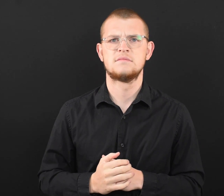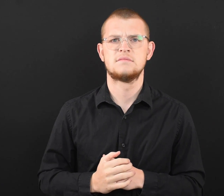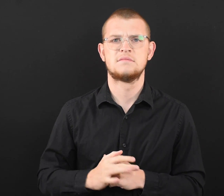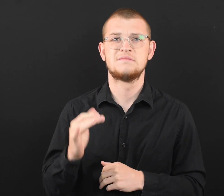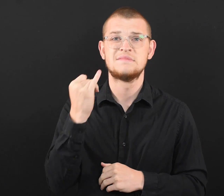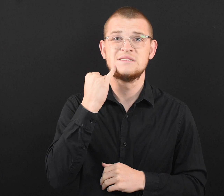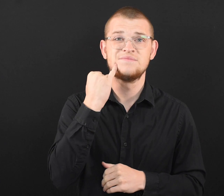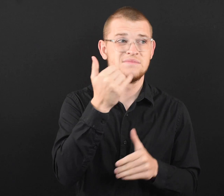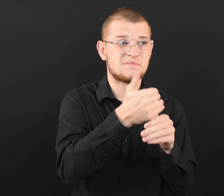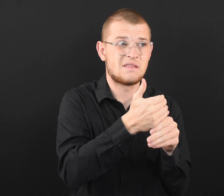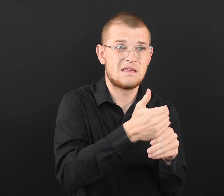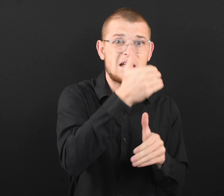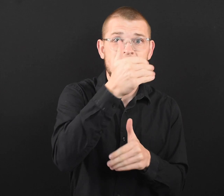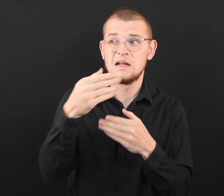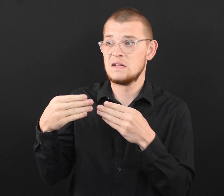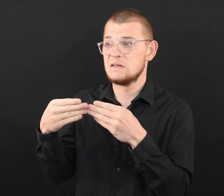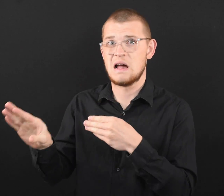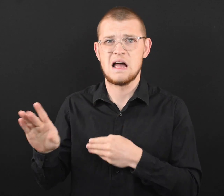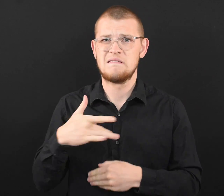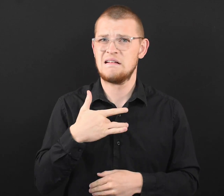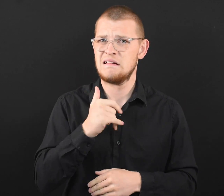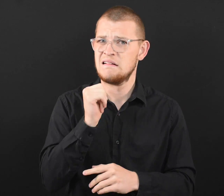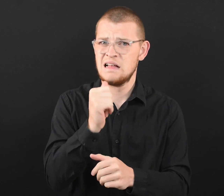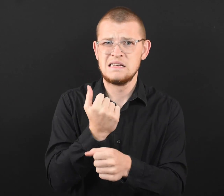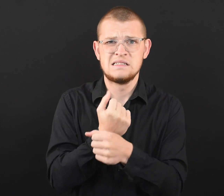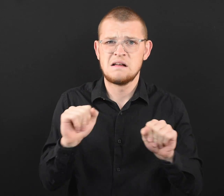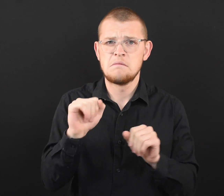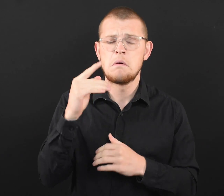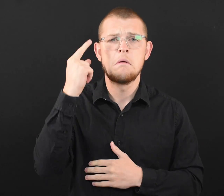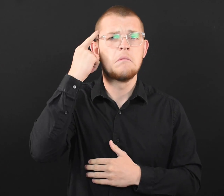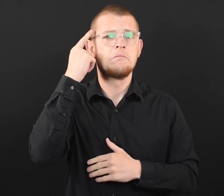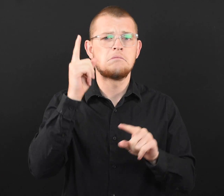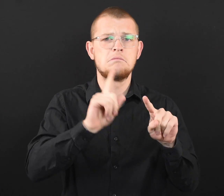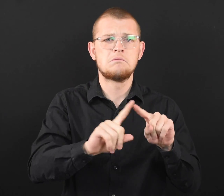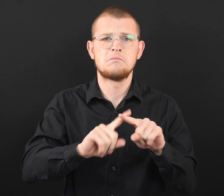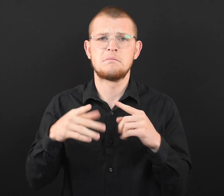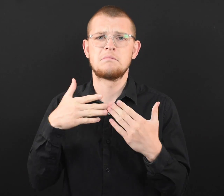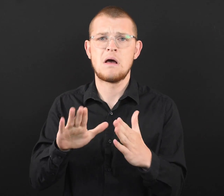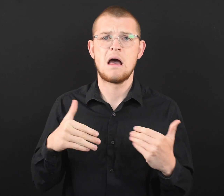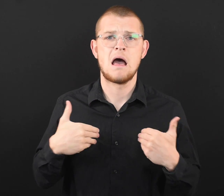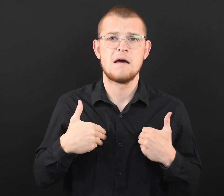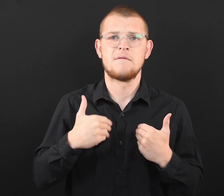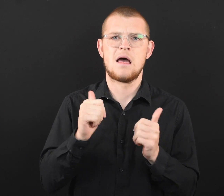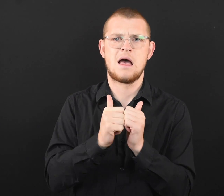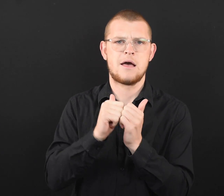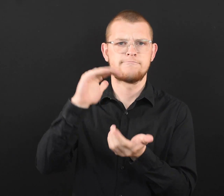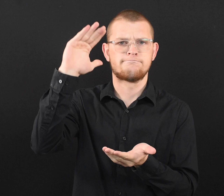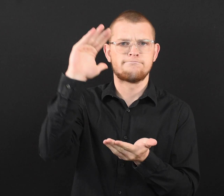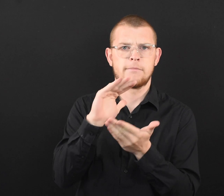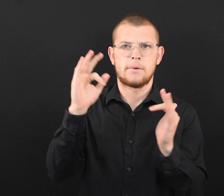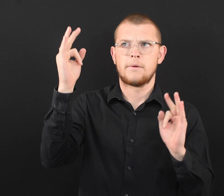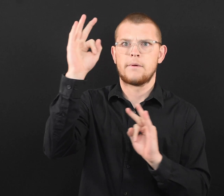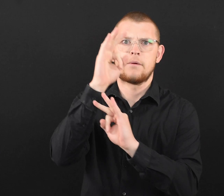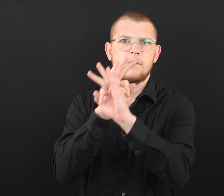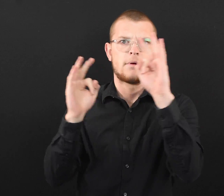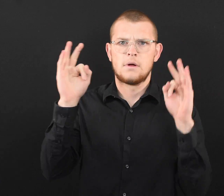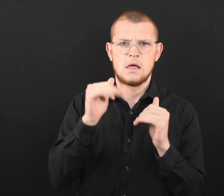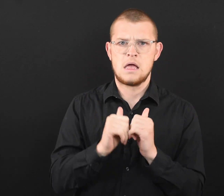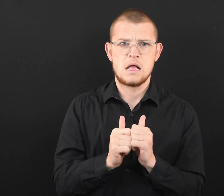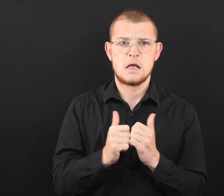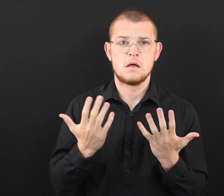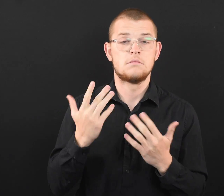● If opening windows or doors is unsafe, consider other approaches for reducing virus particles